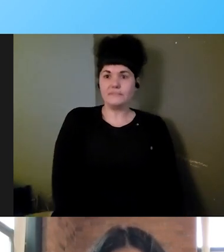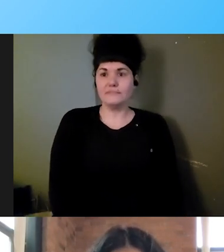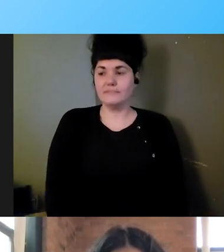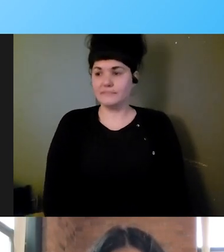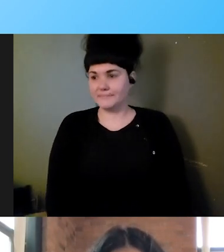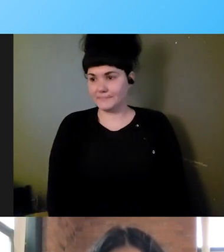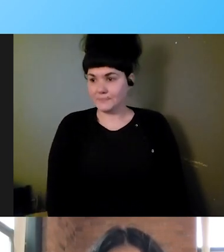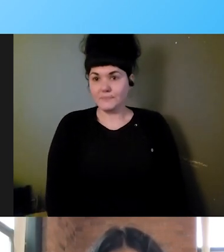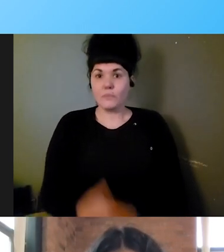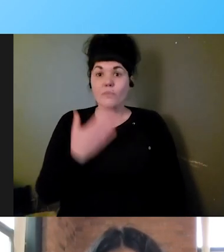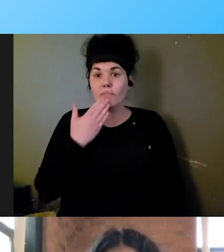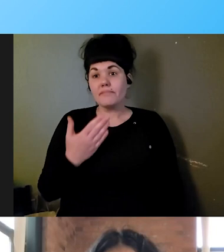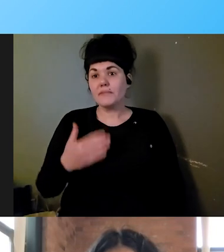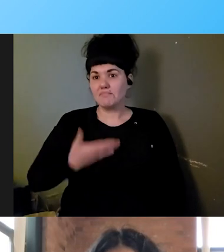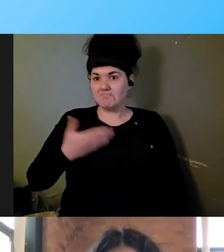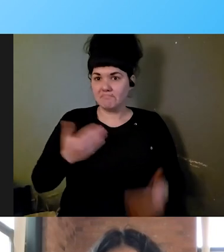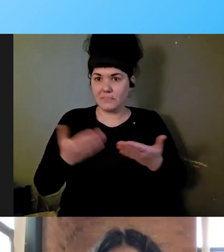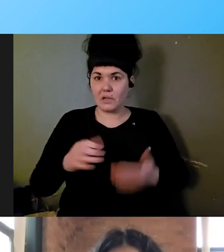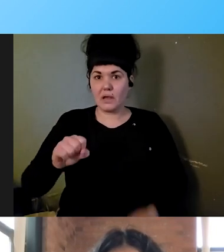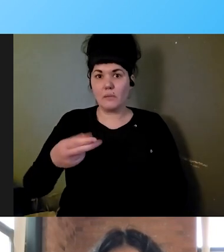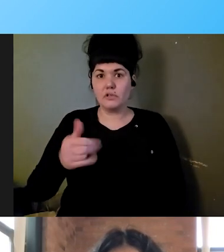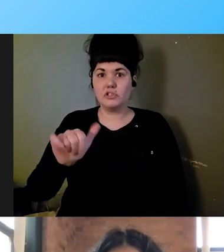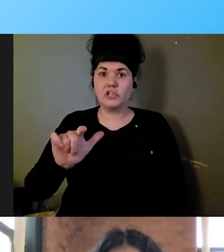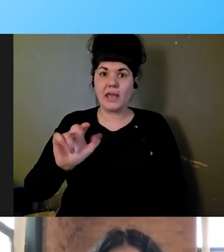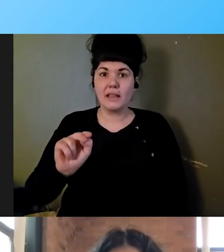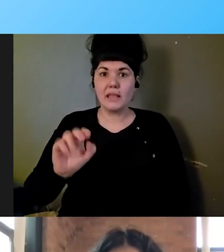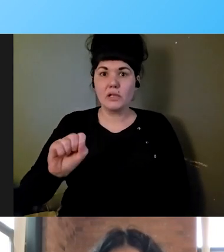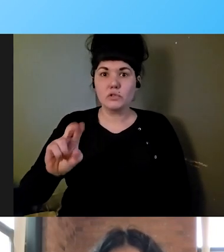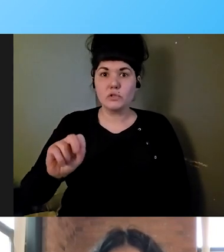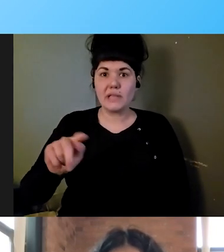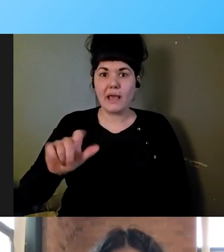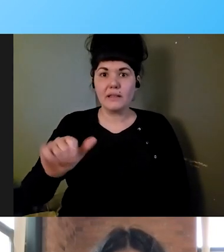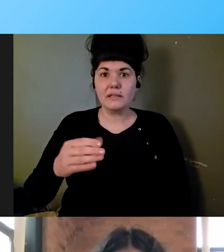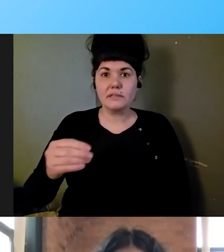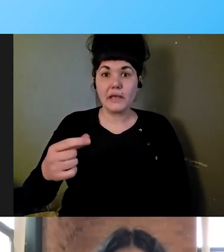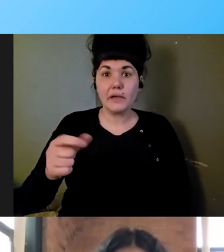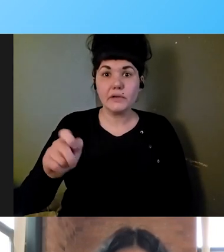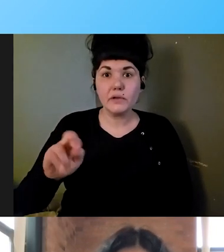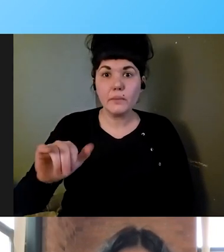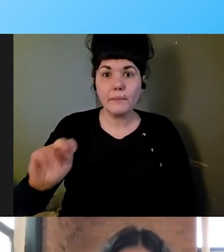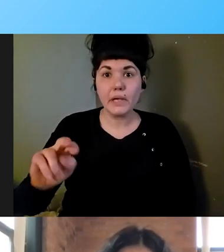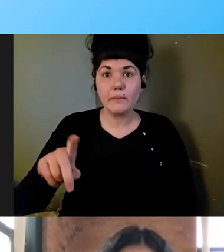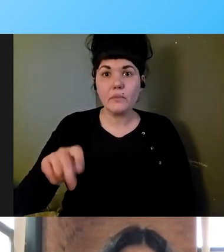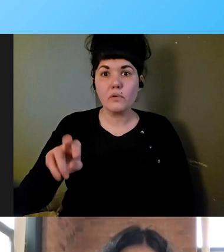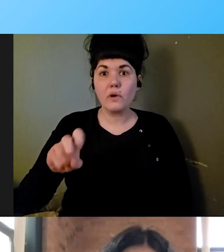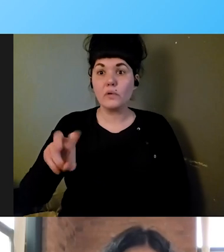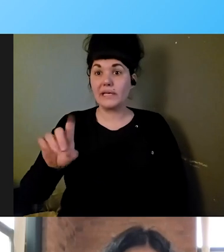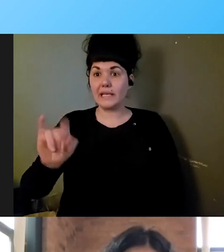Marc. I'm Shaylin Sluzalis.